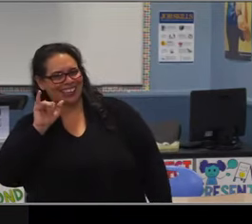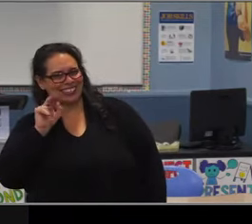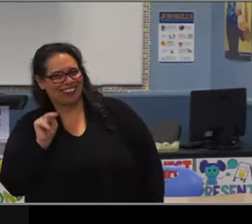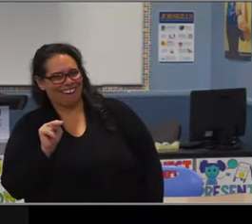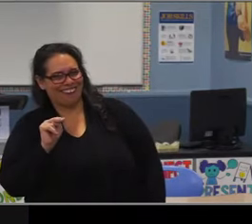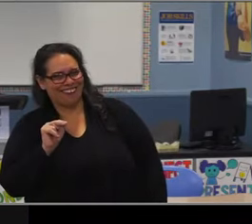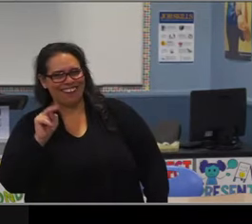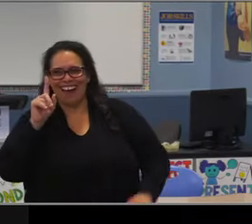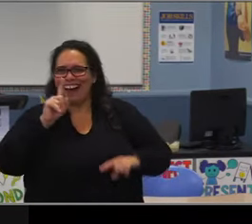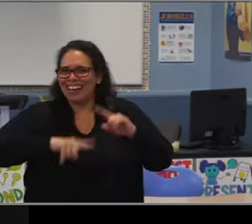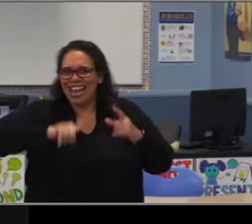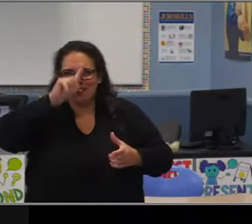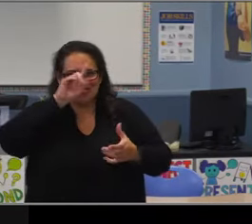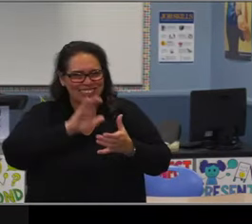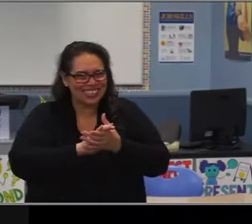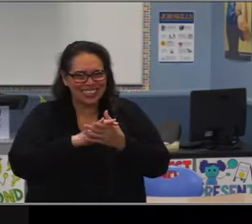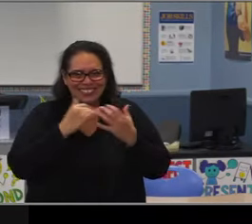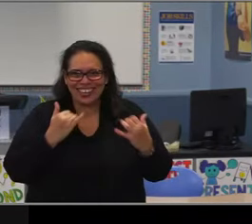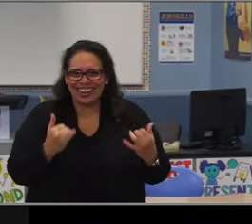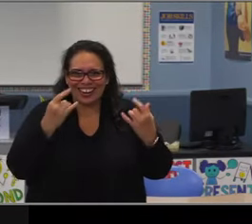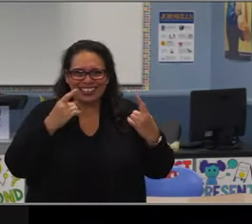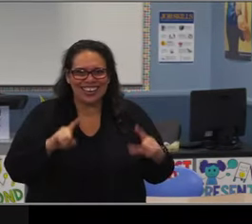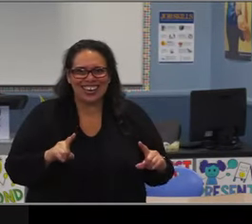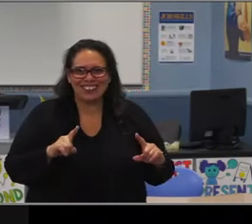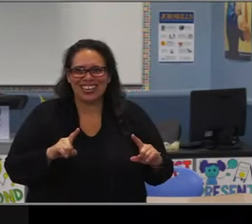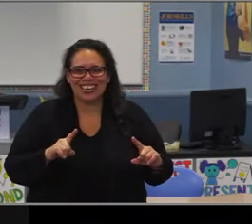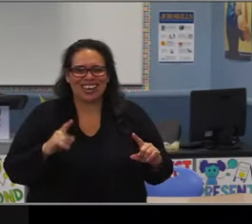Thank you for your service and good luck in your retirement.